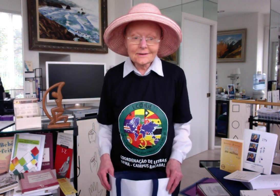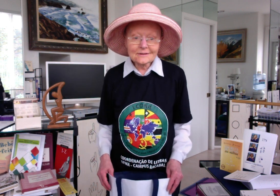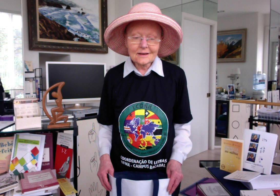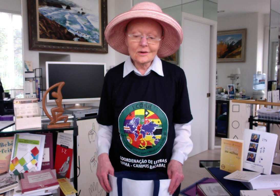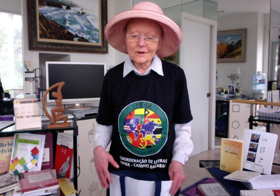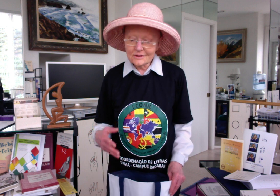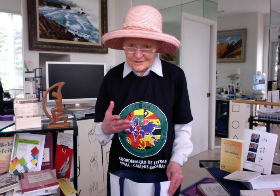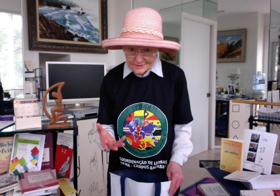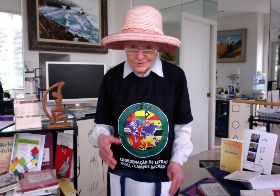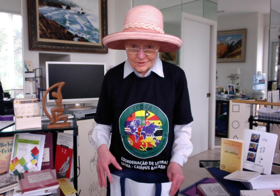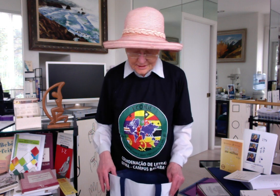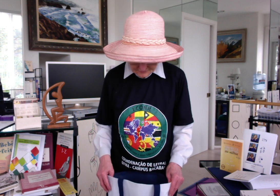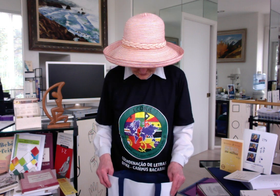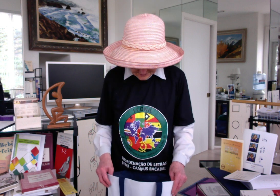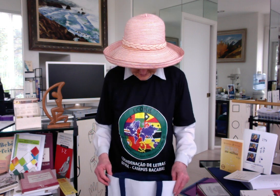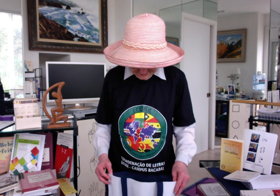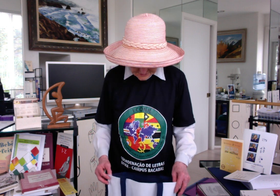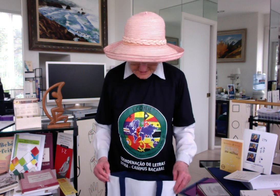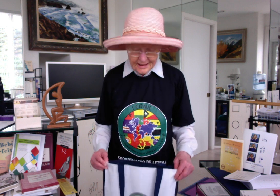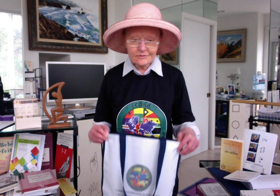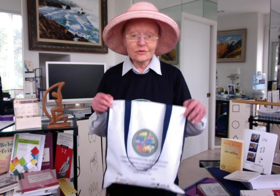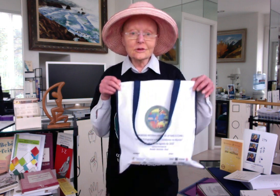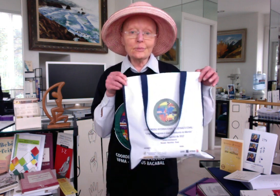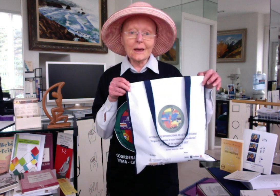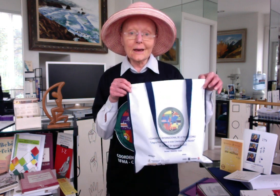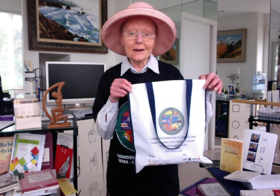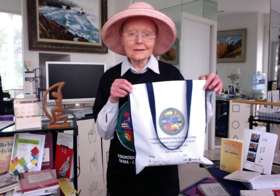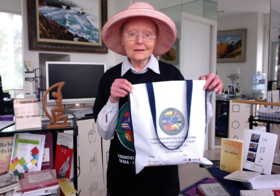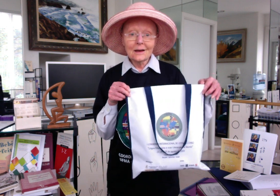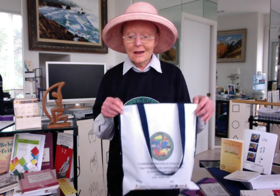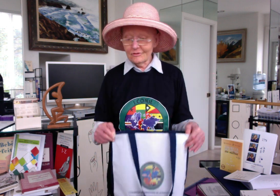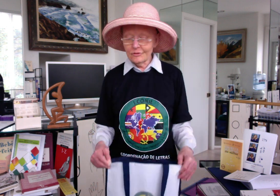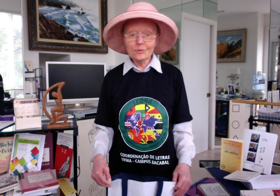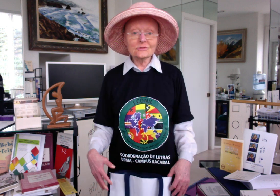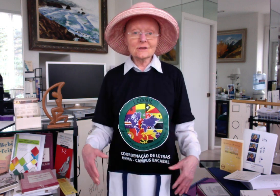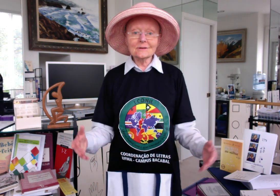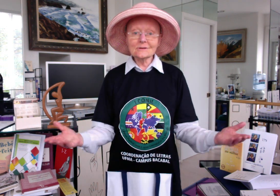and I want to thank you again for the gifts and for the bag and for presenting